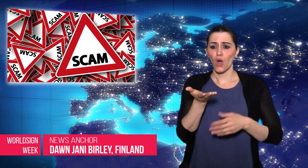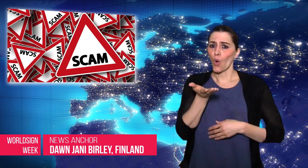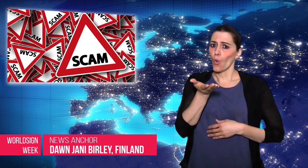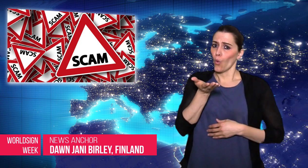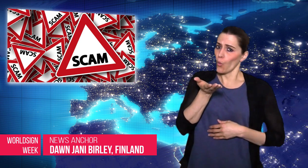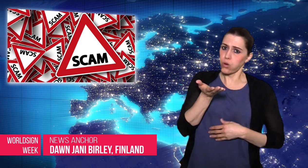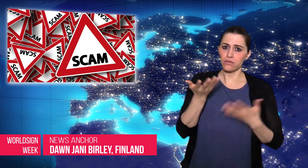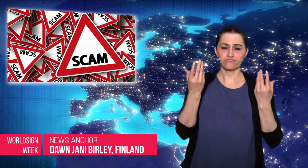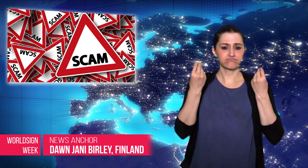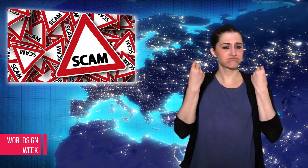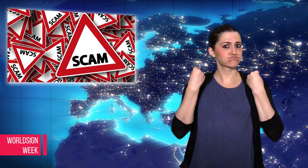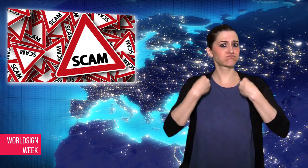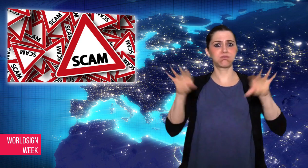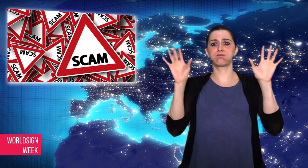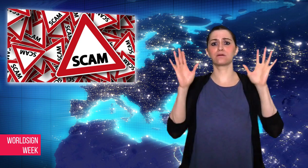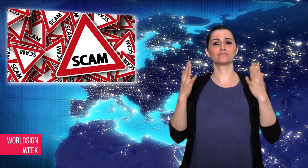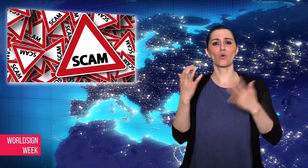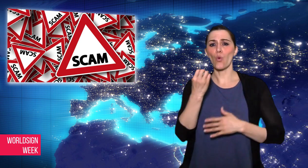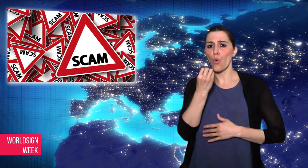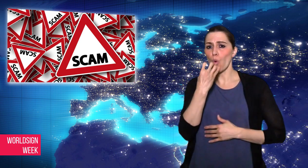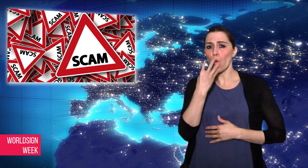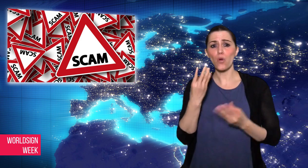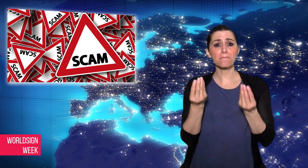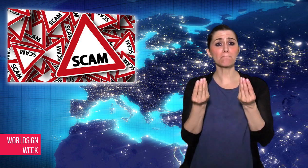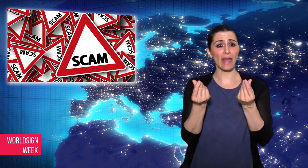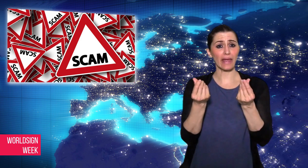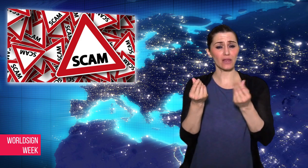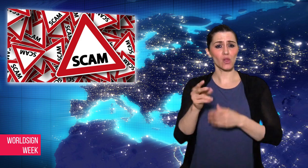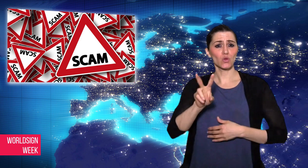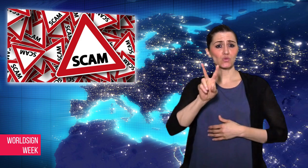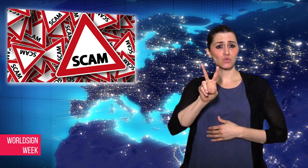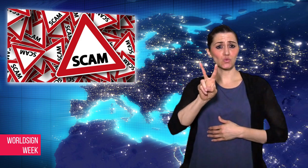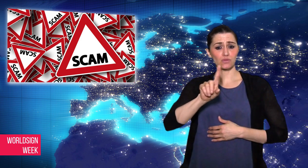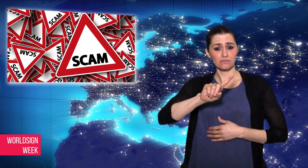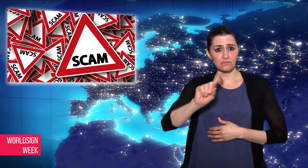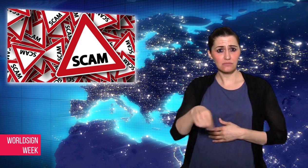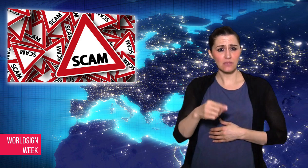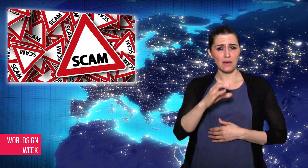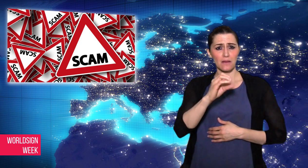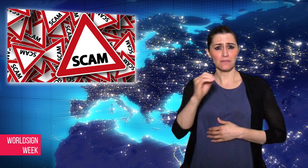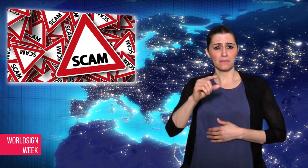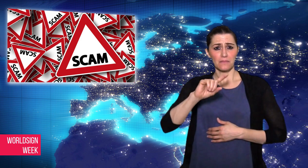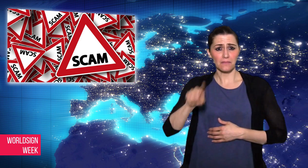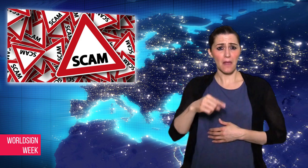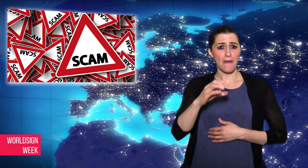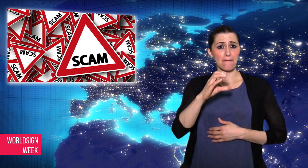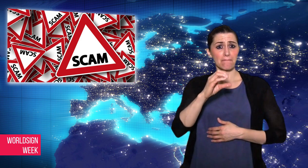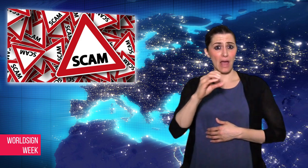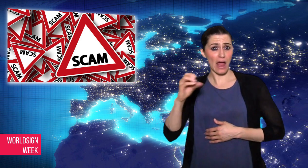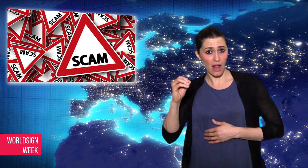lost HK $2 million due to a scam